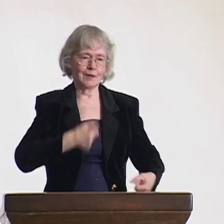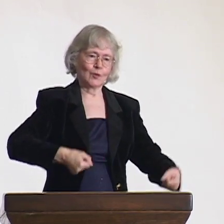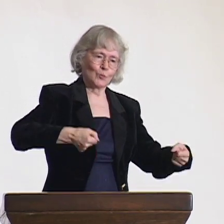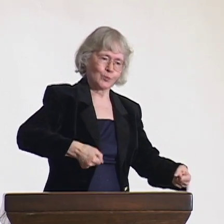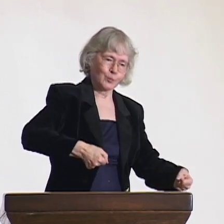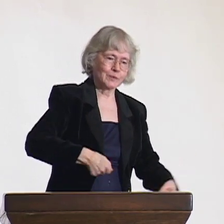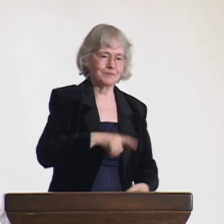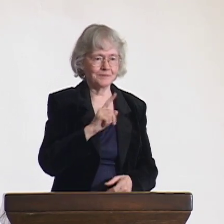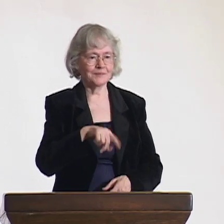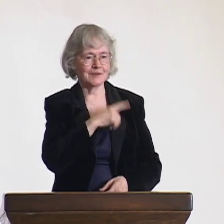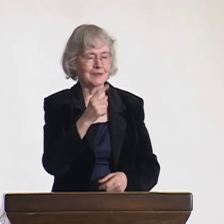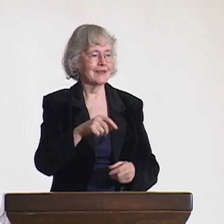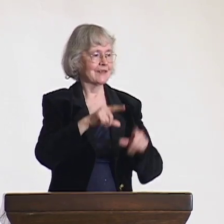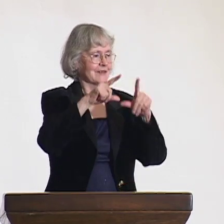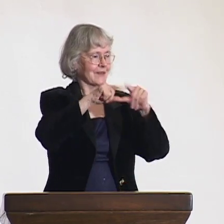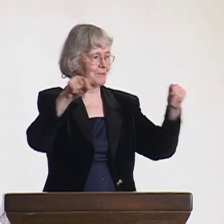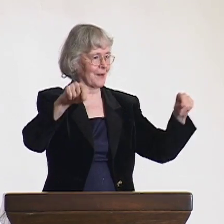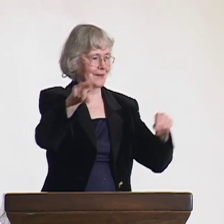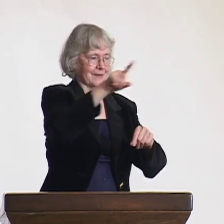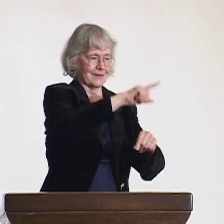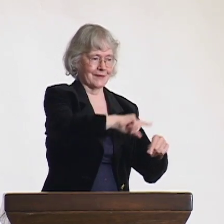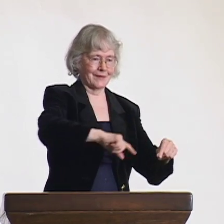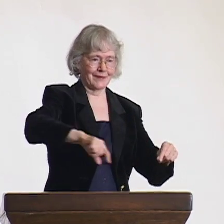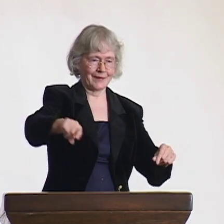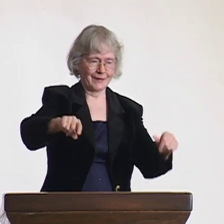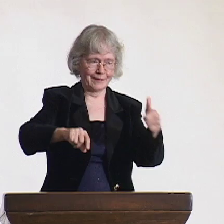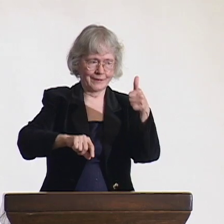and I carried mine through the Japanese airport.